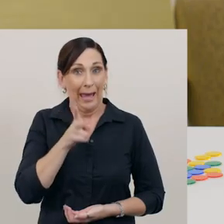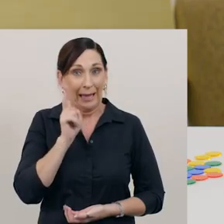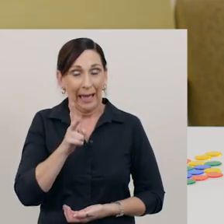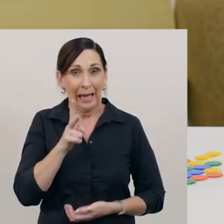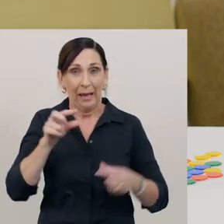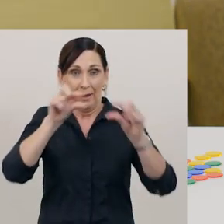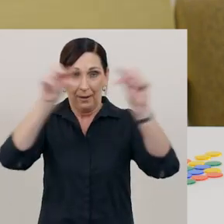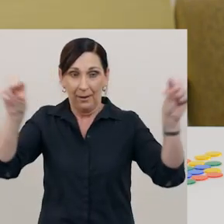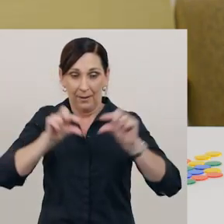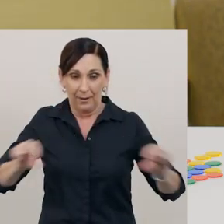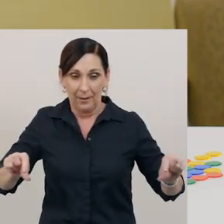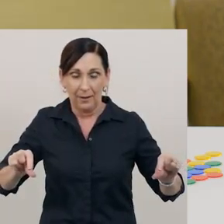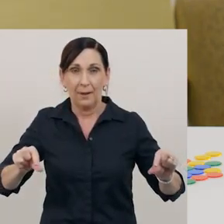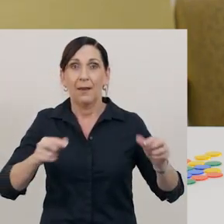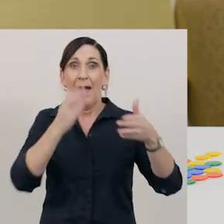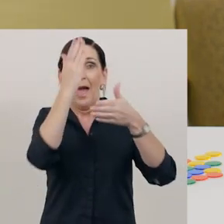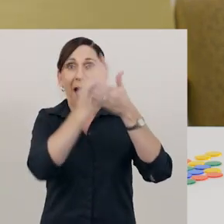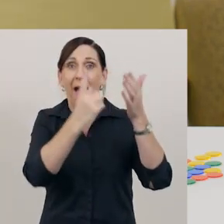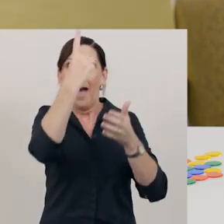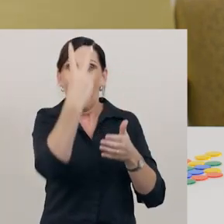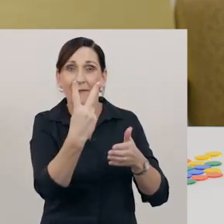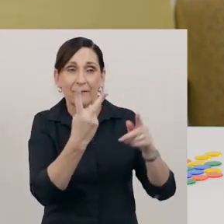And now, each piece in half again.